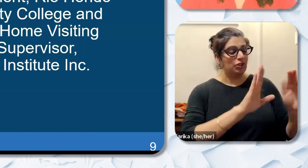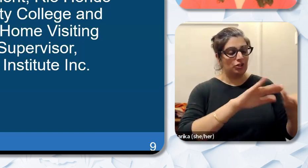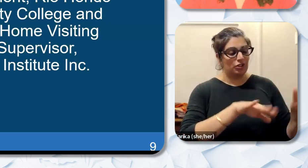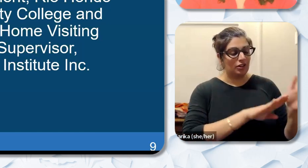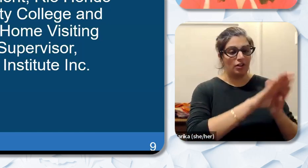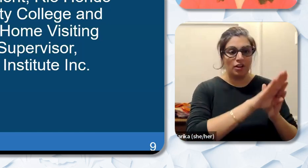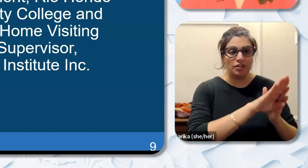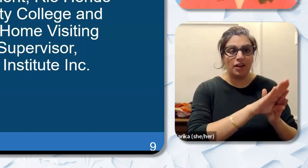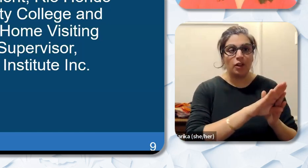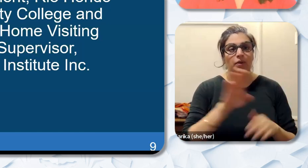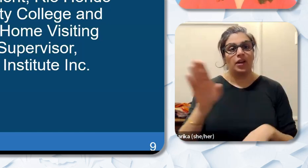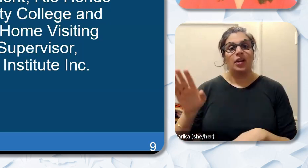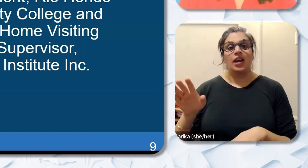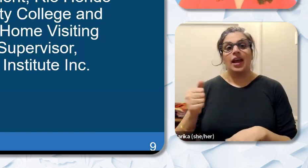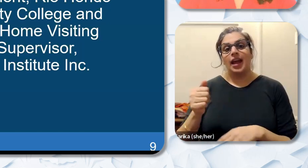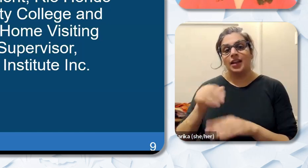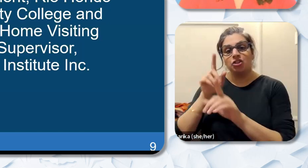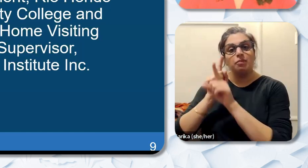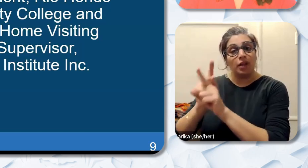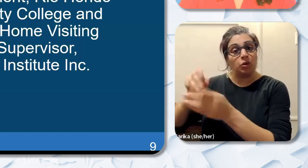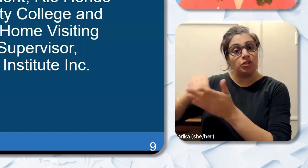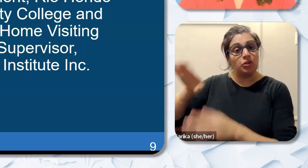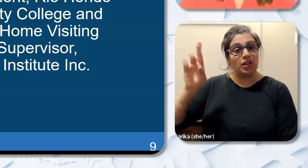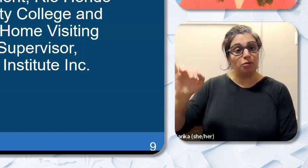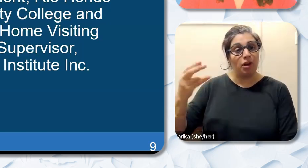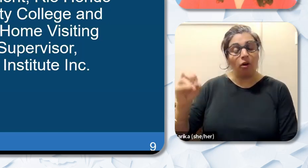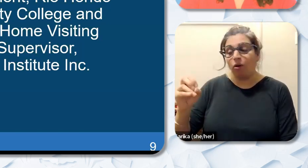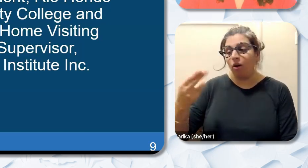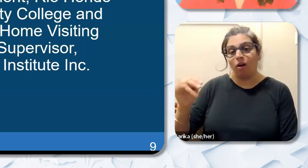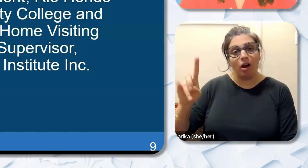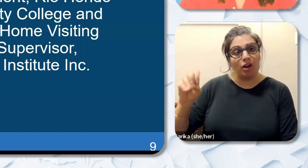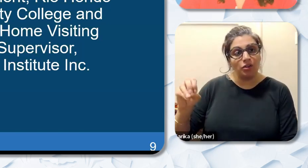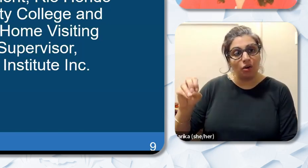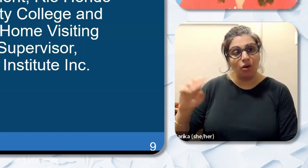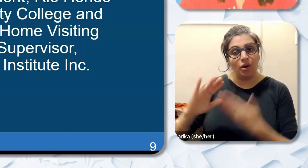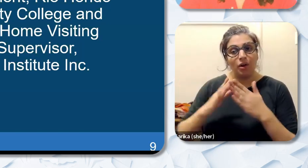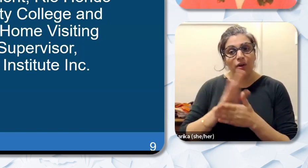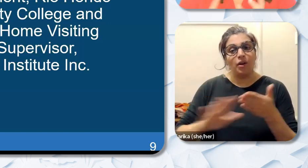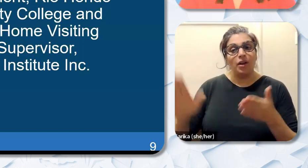College. I do want to point out that this is a more updated work history for Dr. Stewart as the